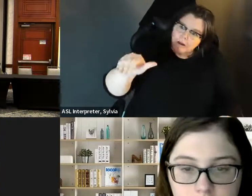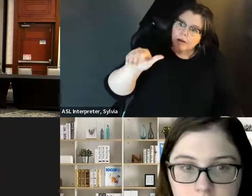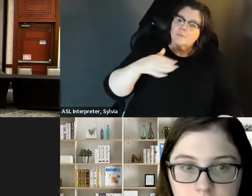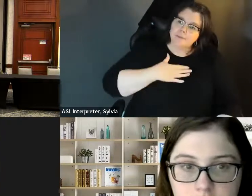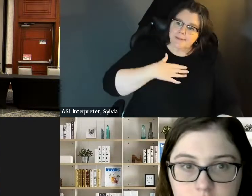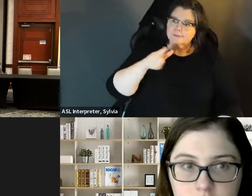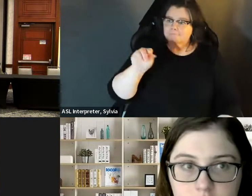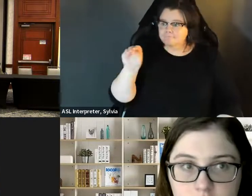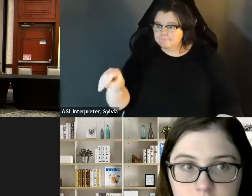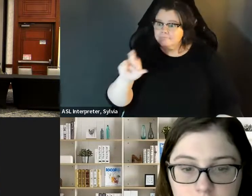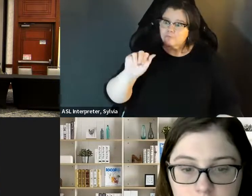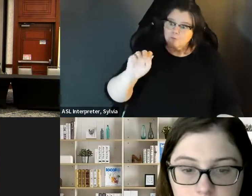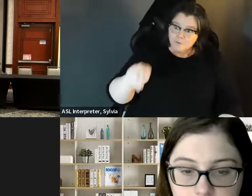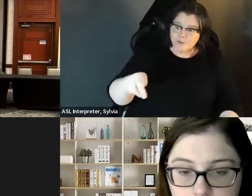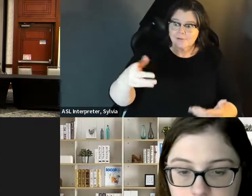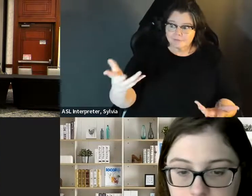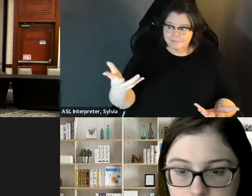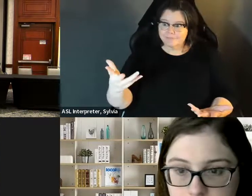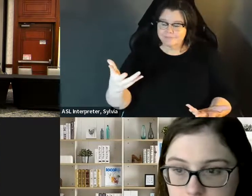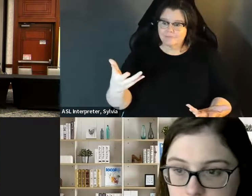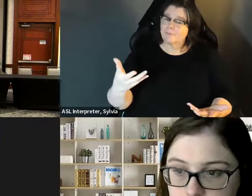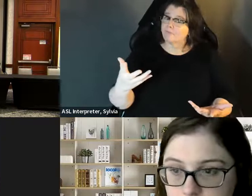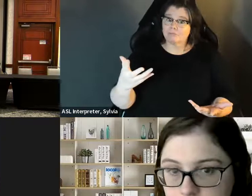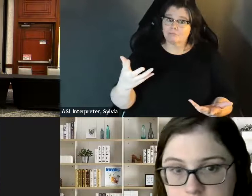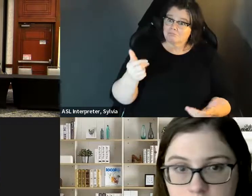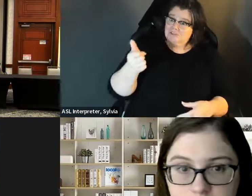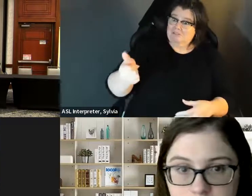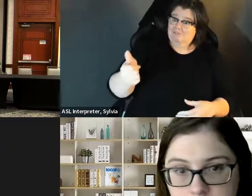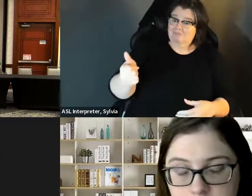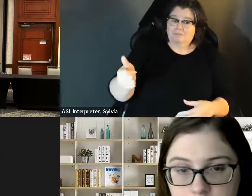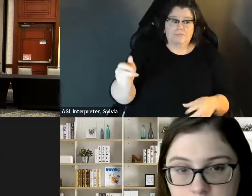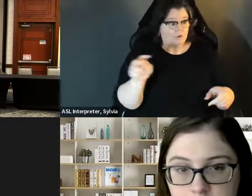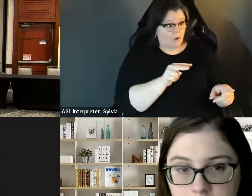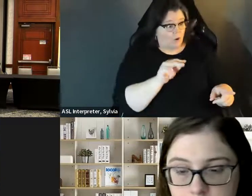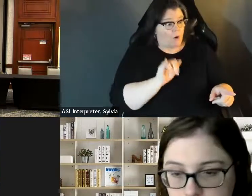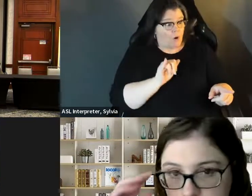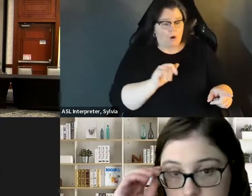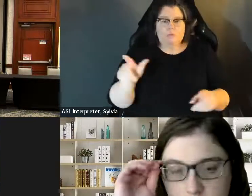come into our business. I think that was one of the I think that was one of the biggest impacts, and the fact that I didn't have to advocate for it I didn't, you know, just simply running for office. biggest impacts and the fact that I didn't have to advocate